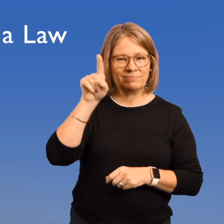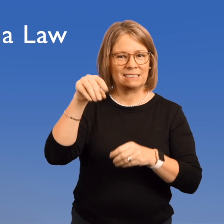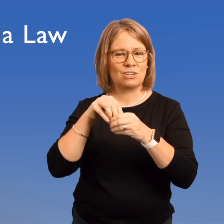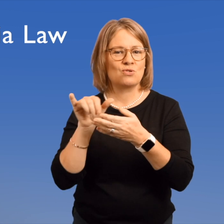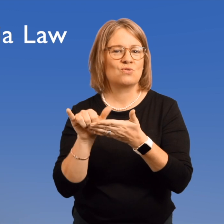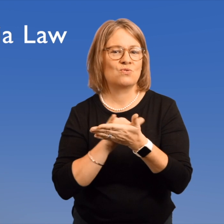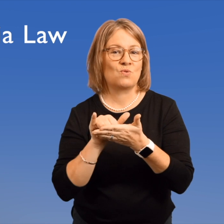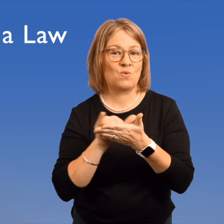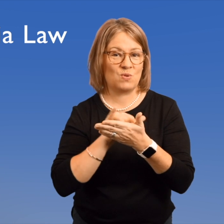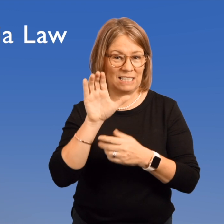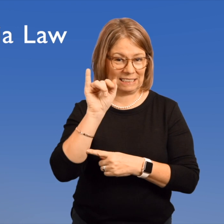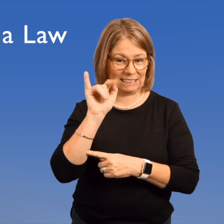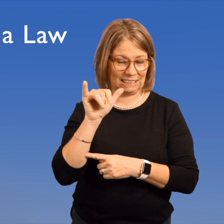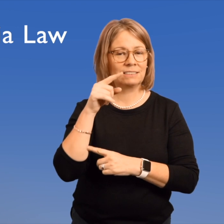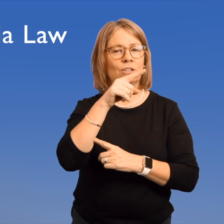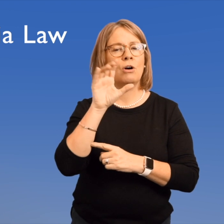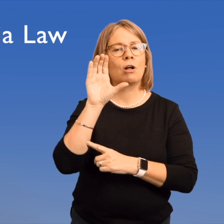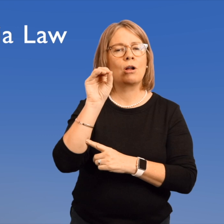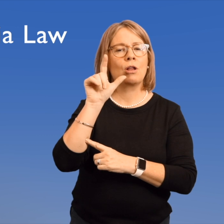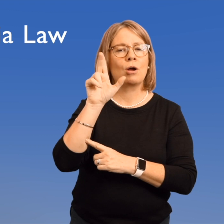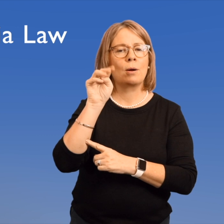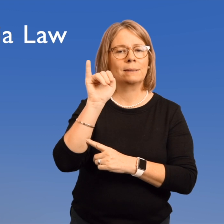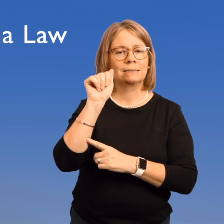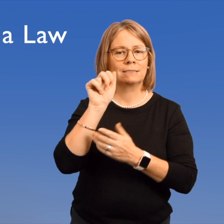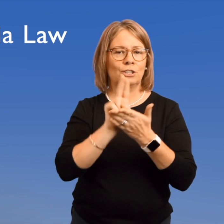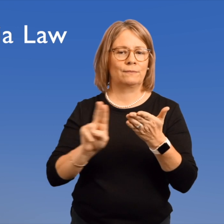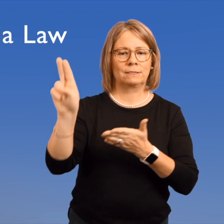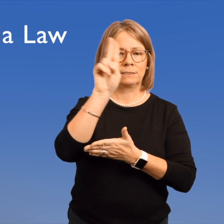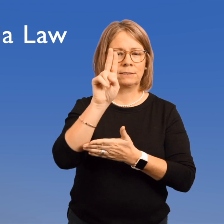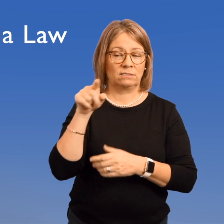Located within Columbia University --